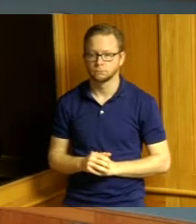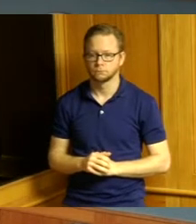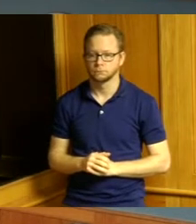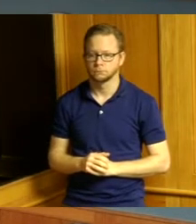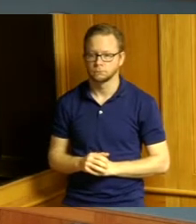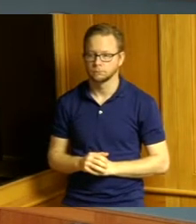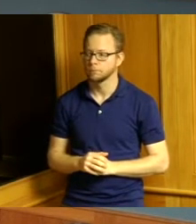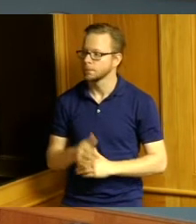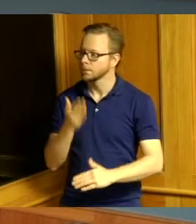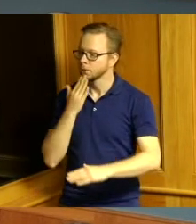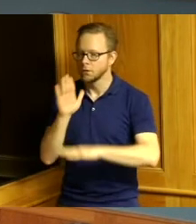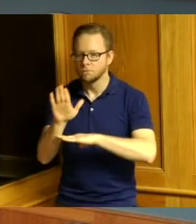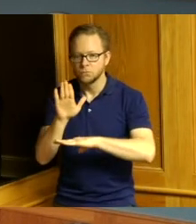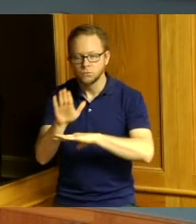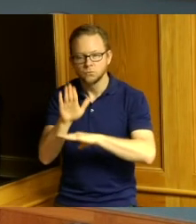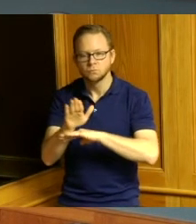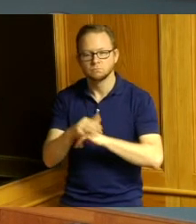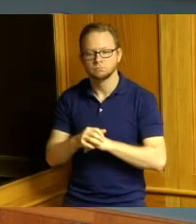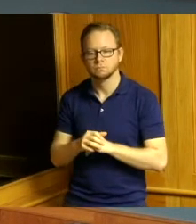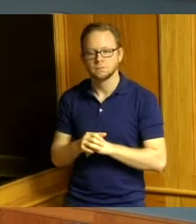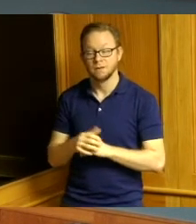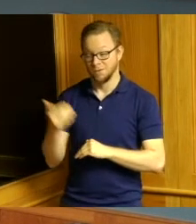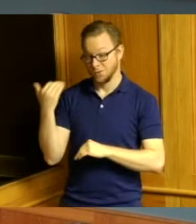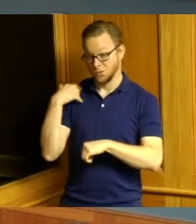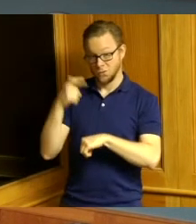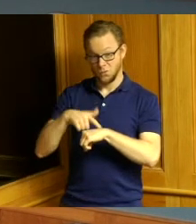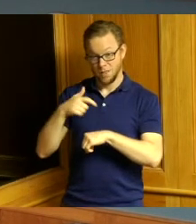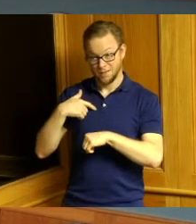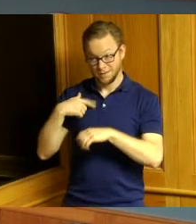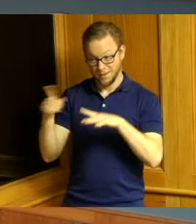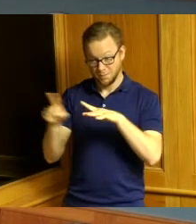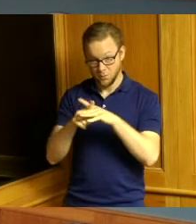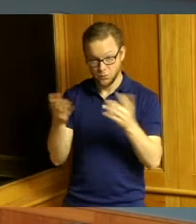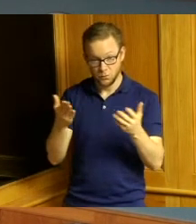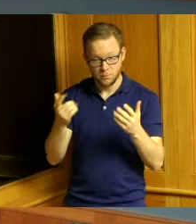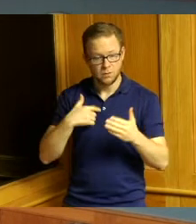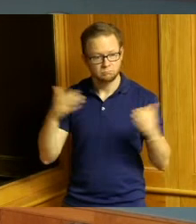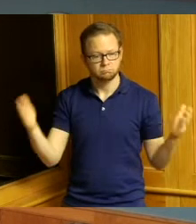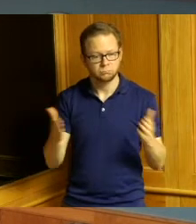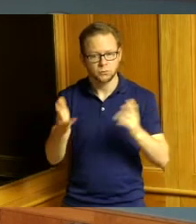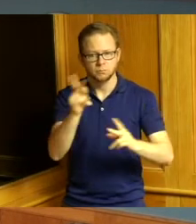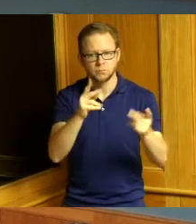good afternoon the last time I was here I encouraged support for Commissioner Reece's